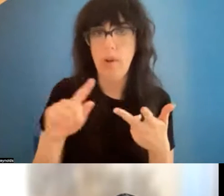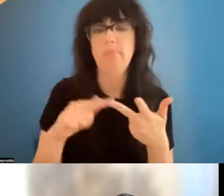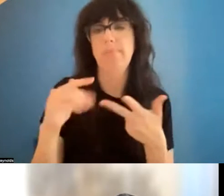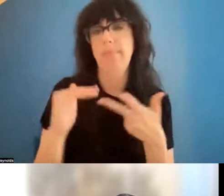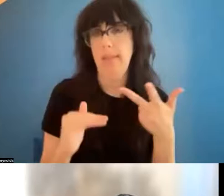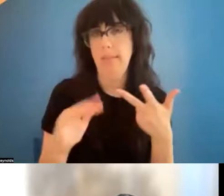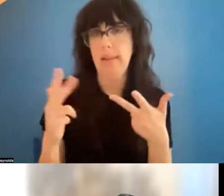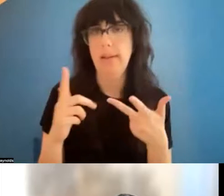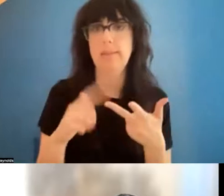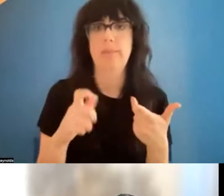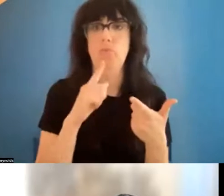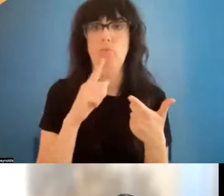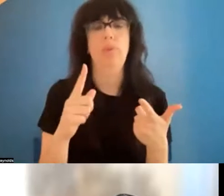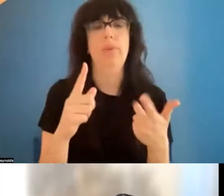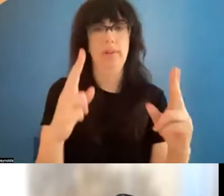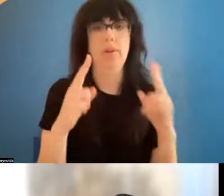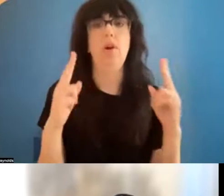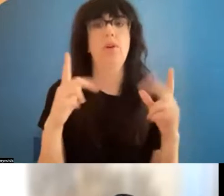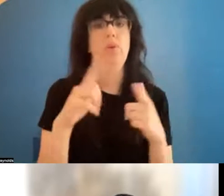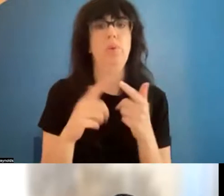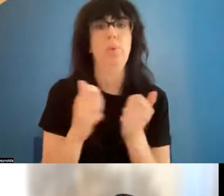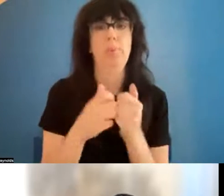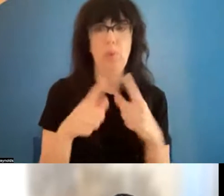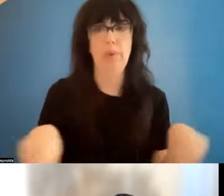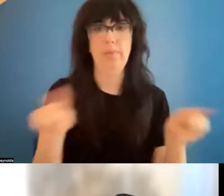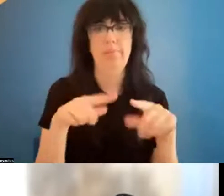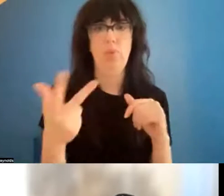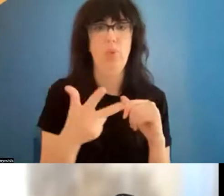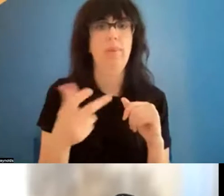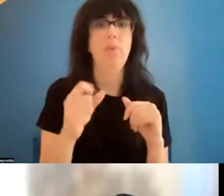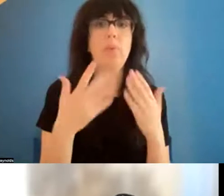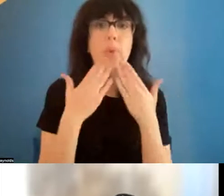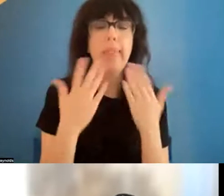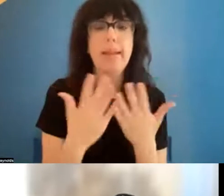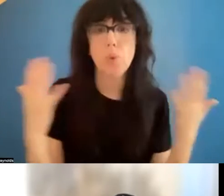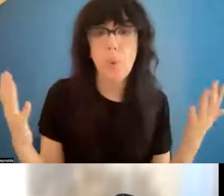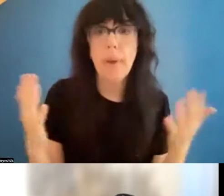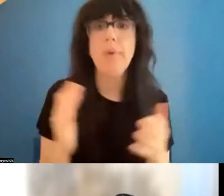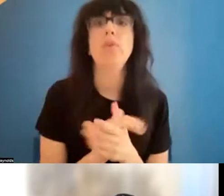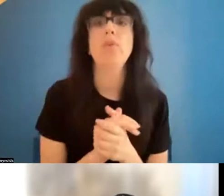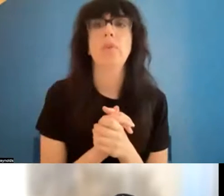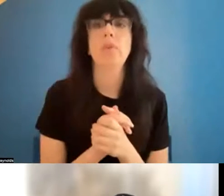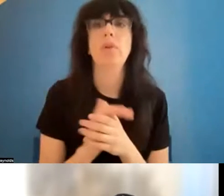with these distinguished members of the dance community, so thank you so much. And then we will jump into introductions of our respective